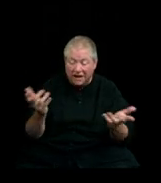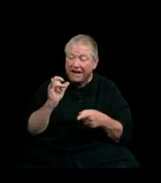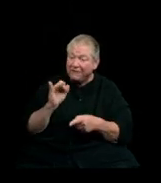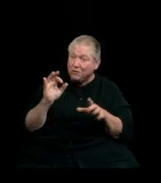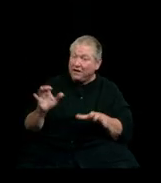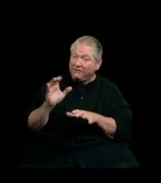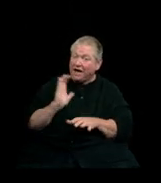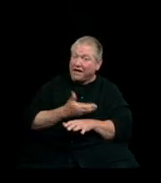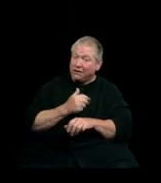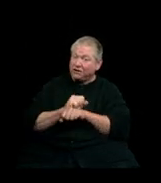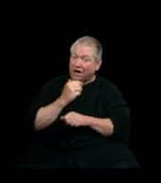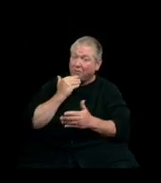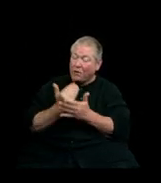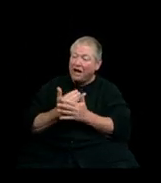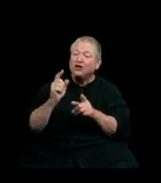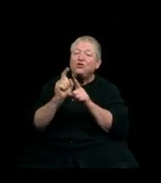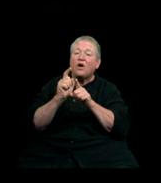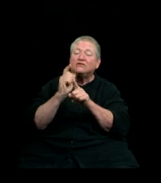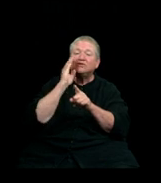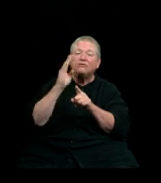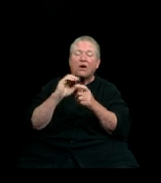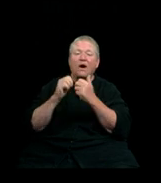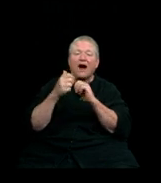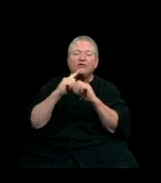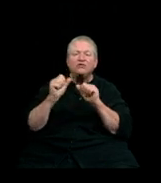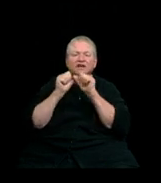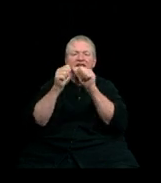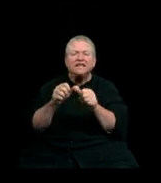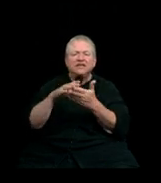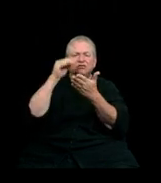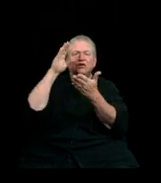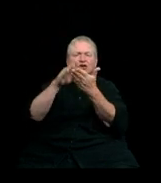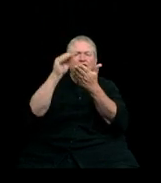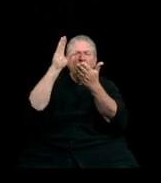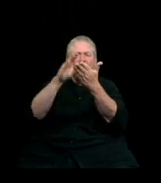you also know what you can do to always keep learning and to always keep growing.